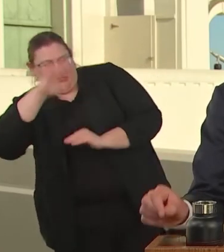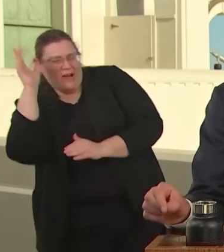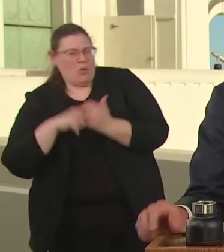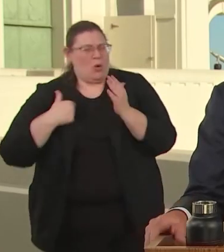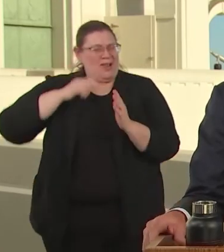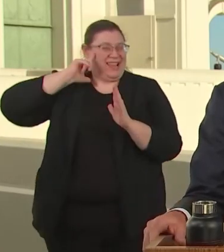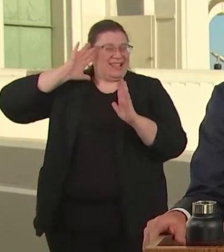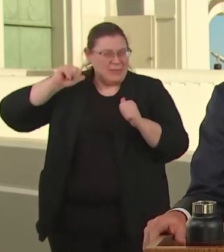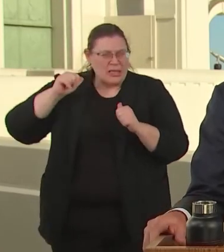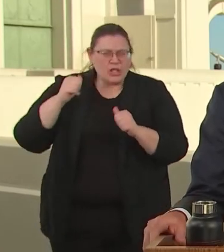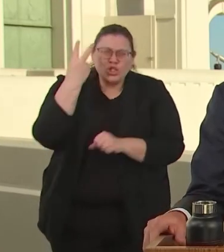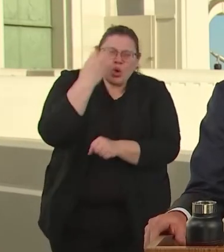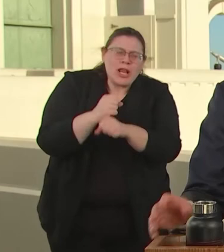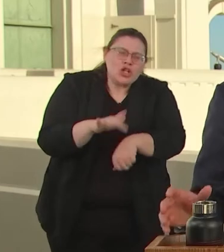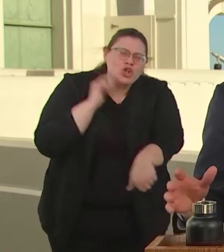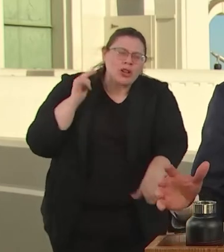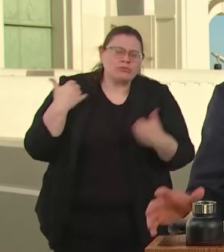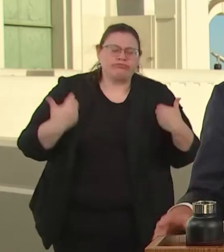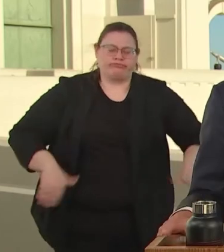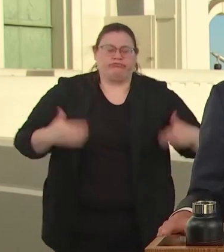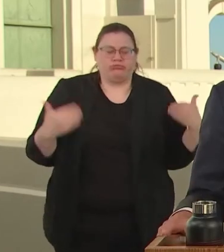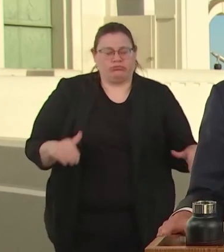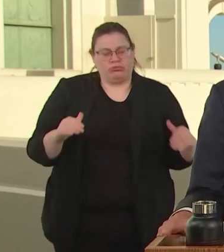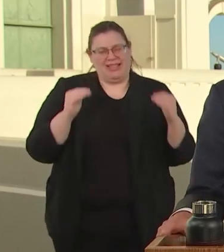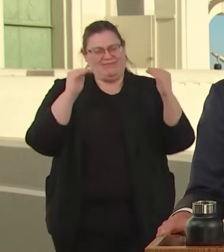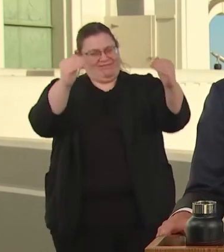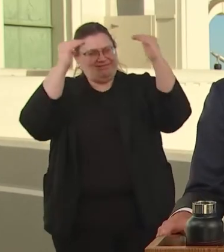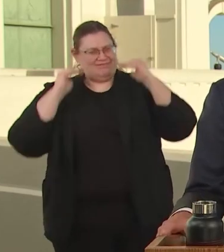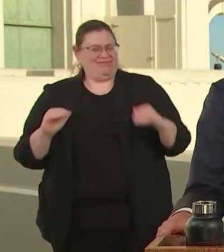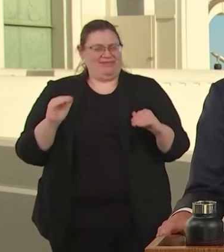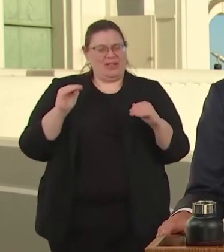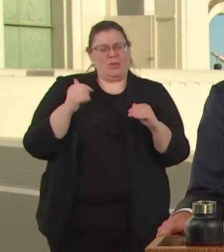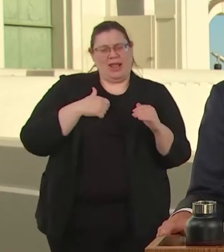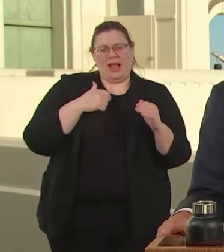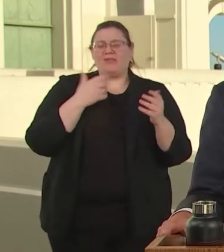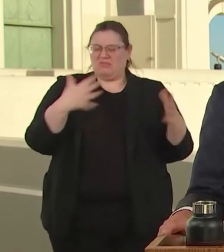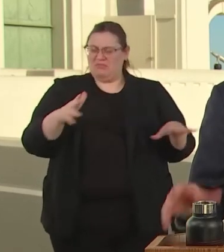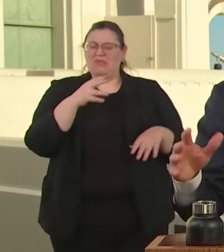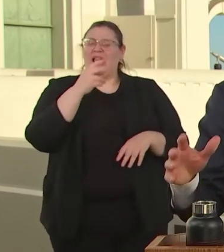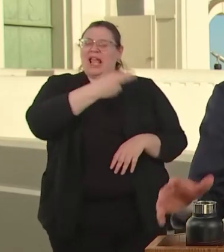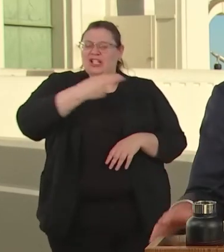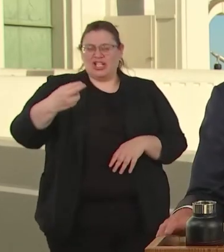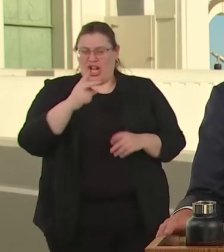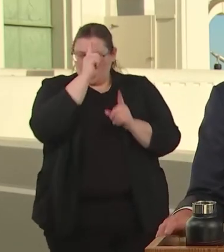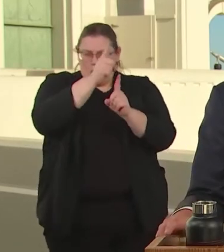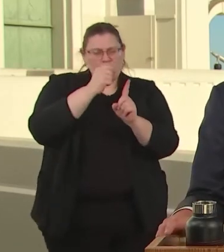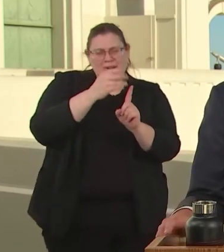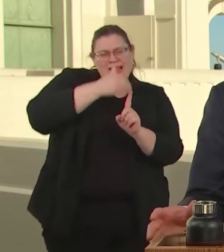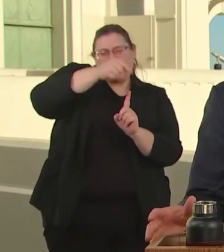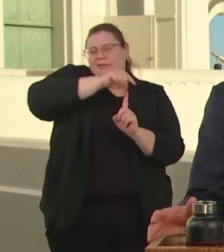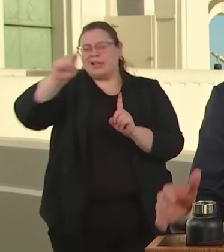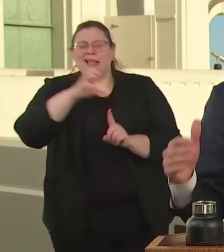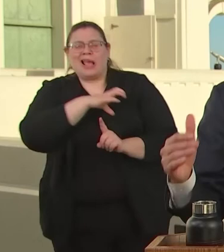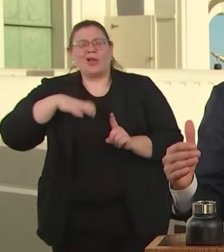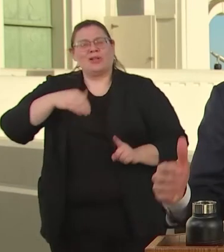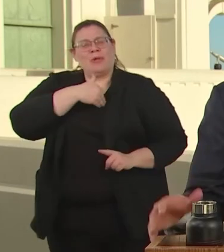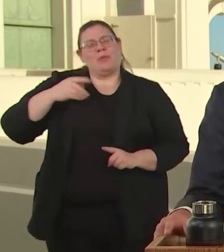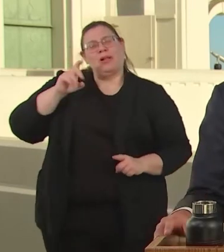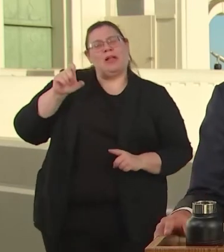SCHEDULE. NEXT WE HAVE TO SET OUR POST SCHEDULE HHH AND GET STATE AND